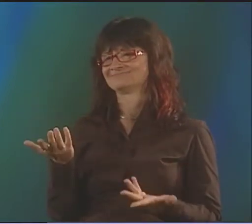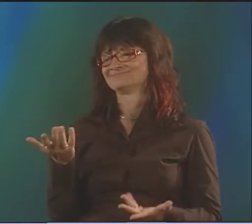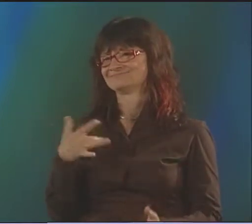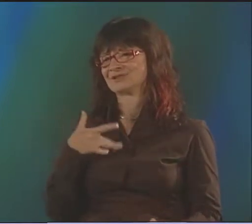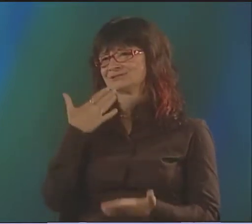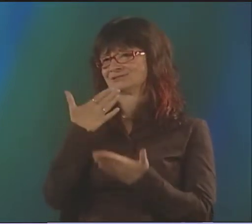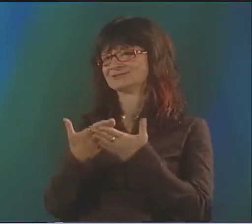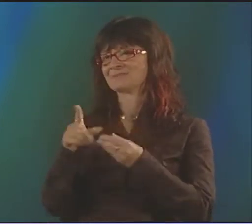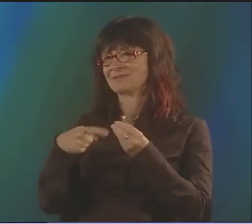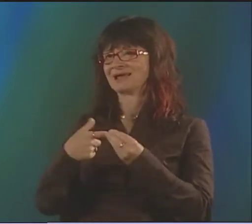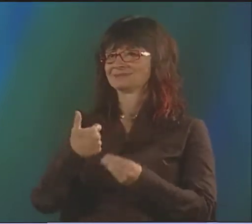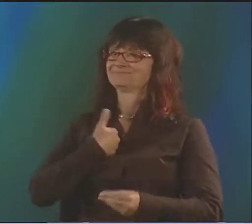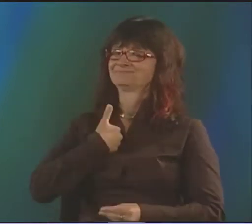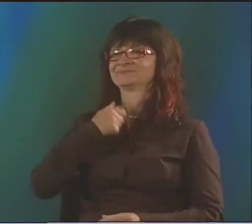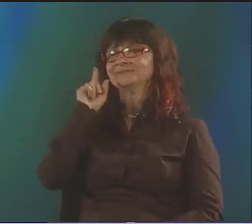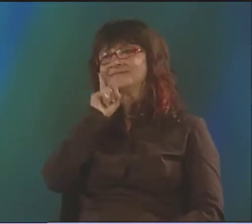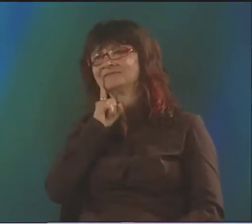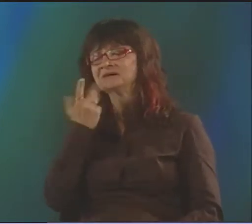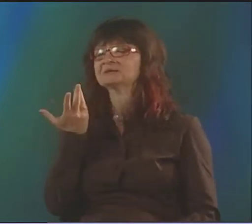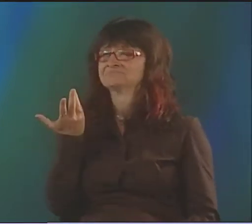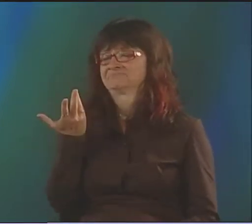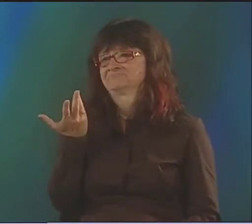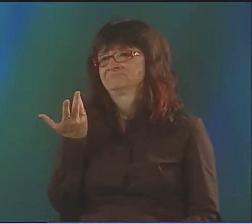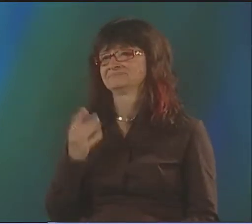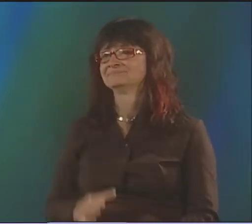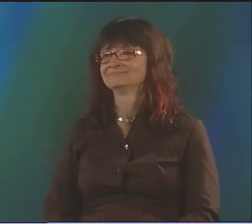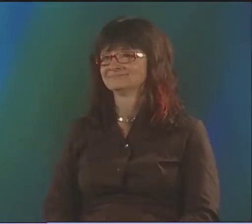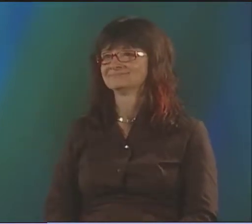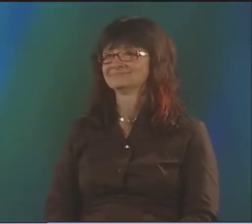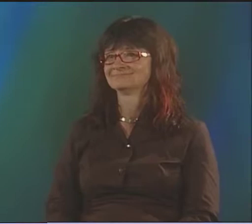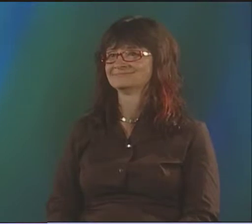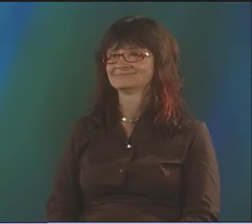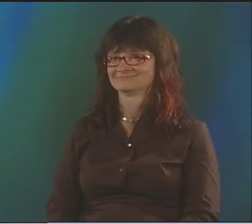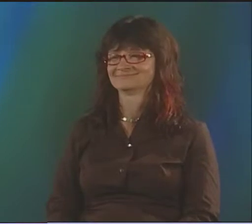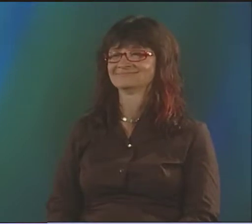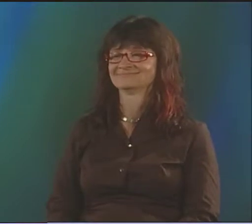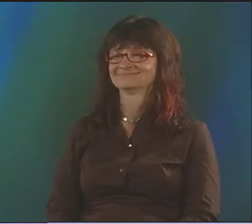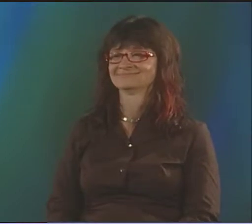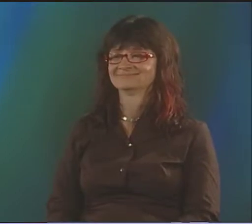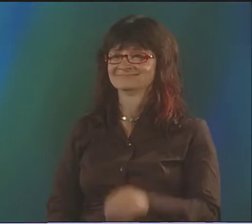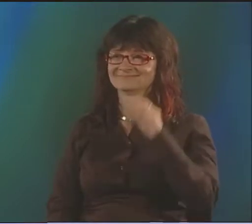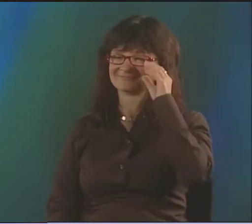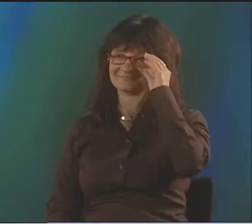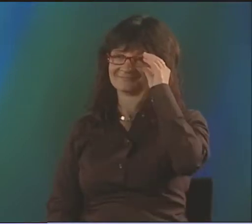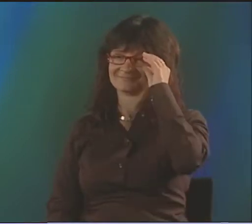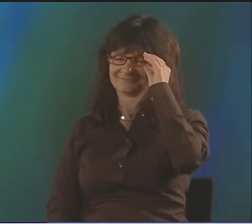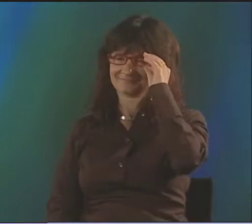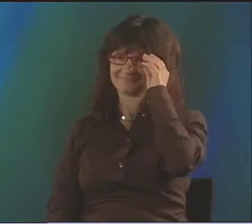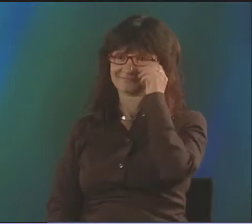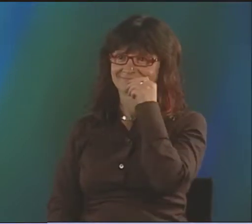ABOUT HOW THEY CAN FEEL PRIDE AS WELL. I FEEL PRIDE MYSELF AS A DEAF PERSON, AND I CAN SHARE THAT.